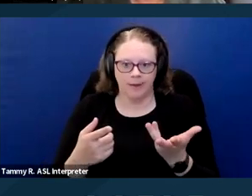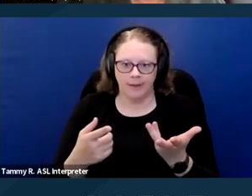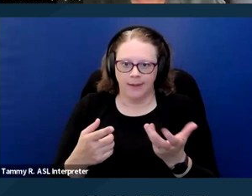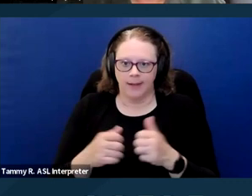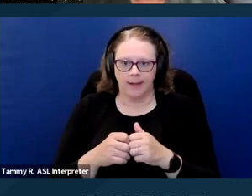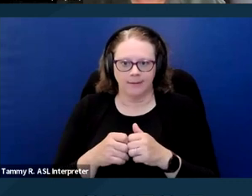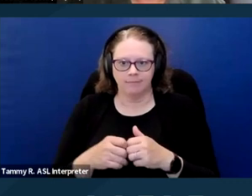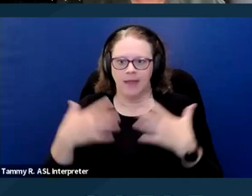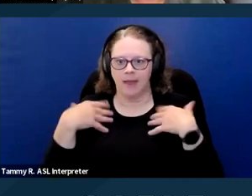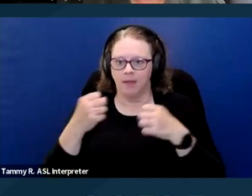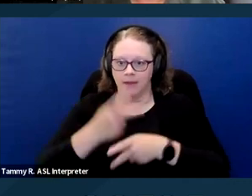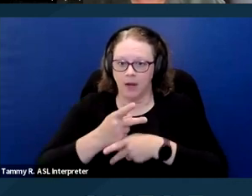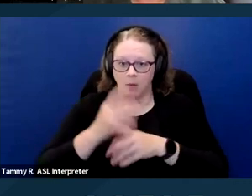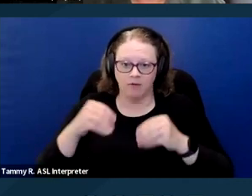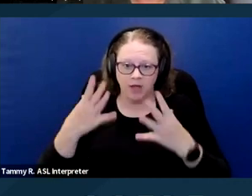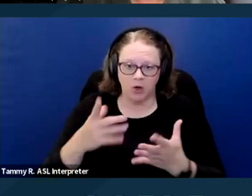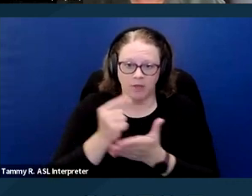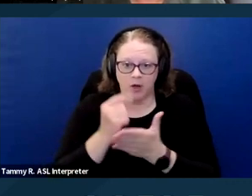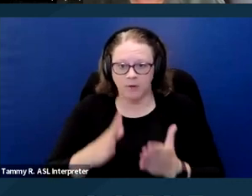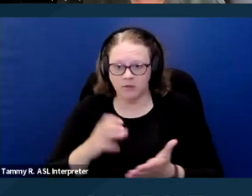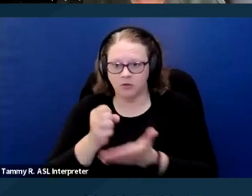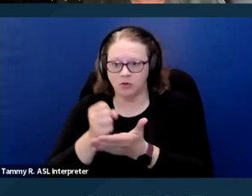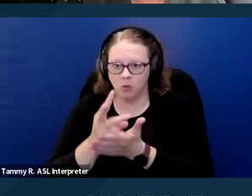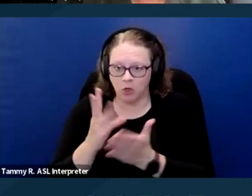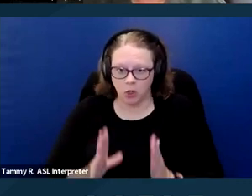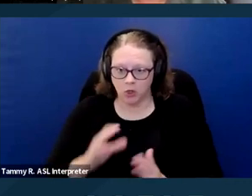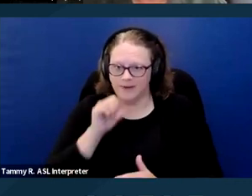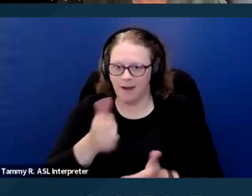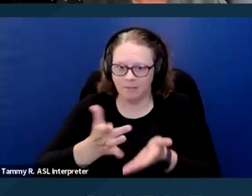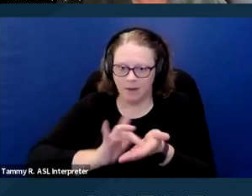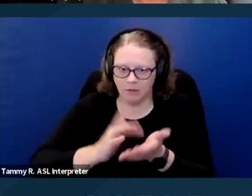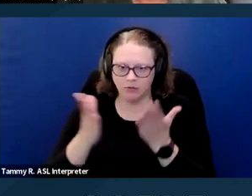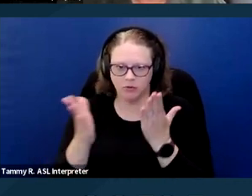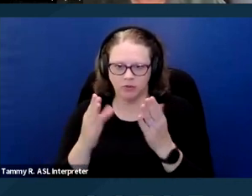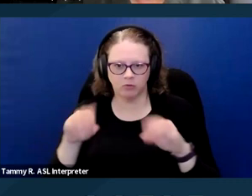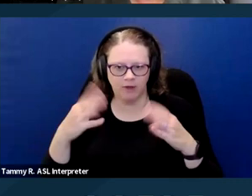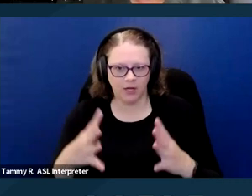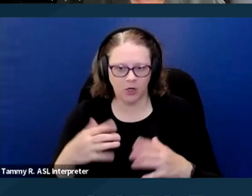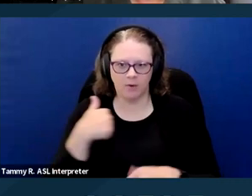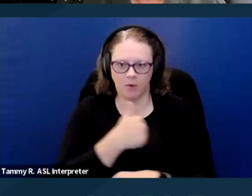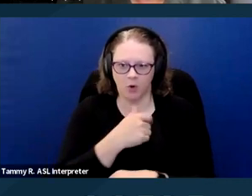a non-medical service provider, a member of a peer support group that you participate in,